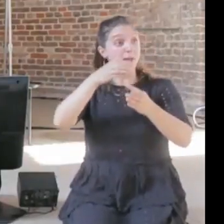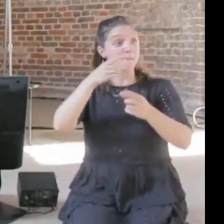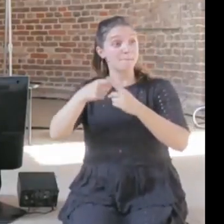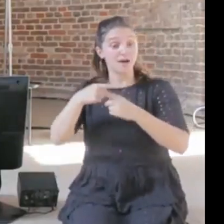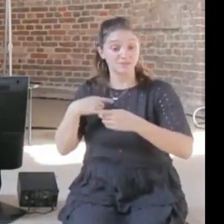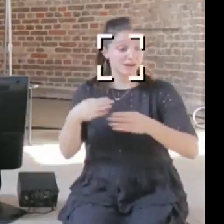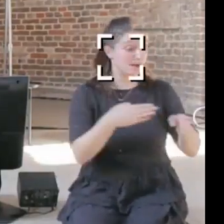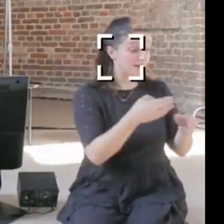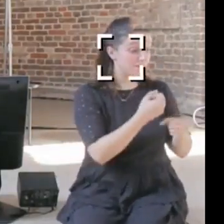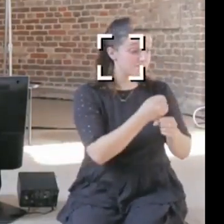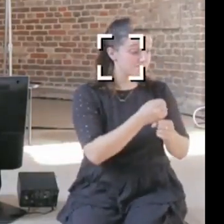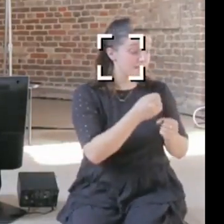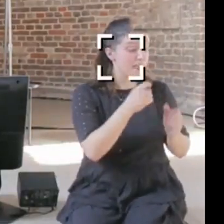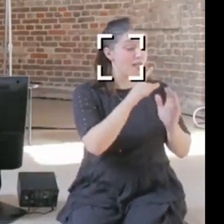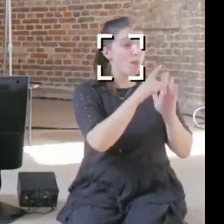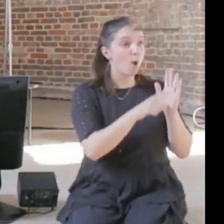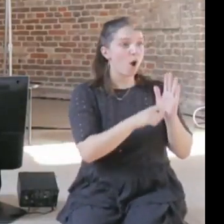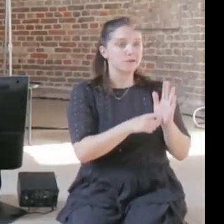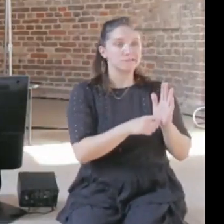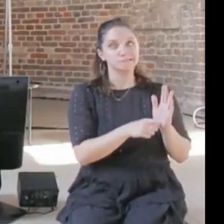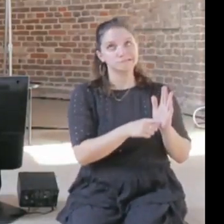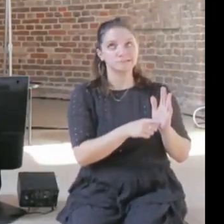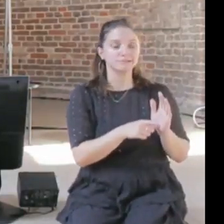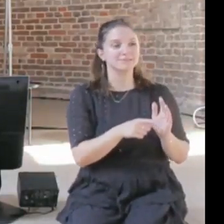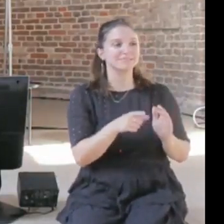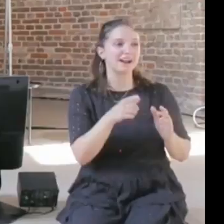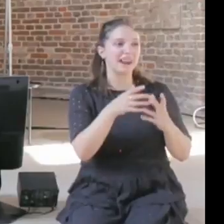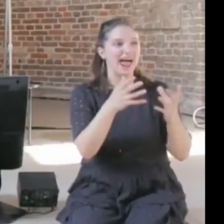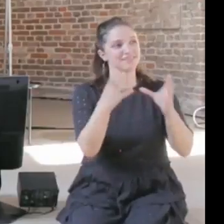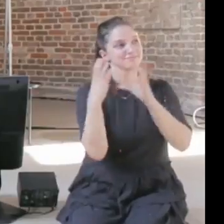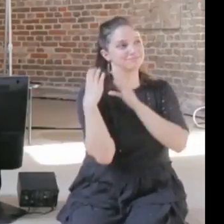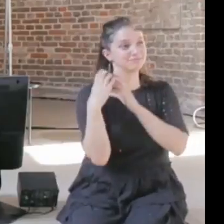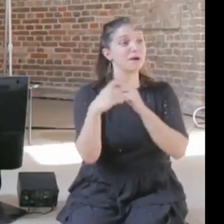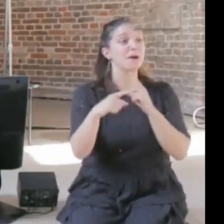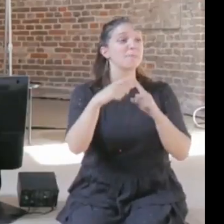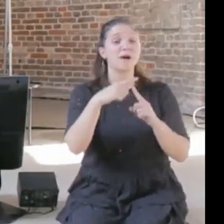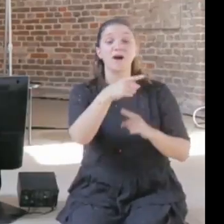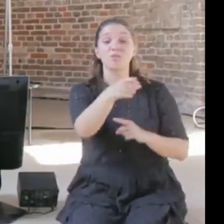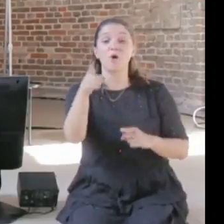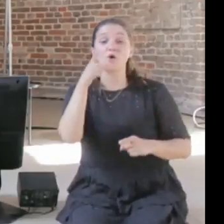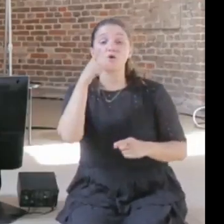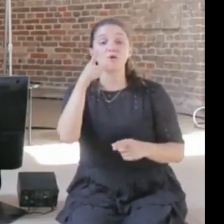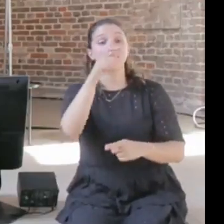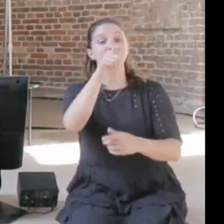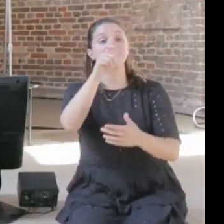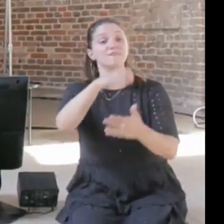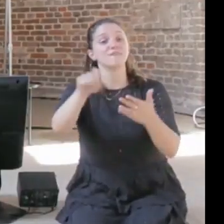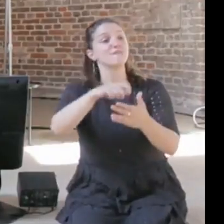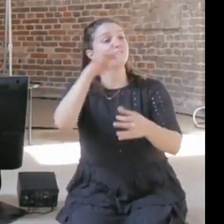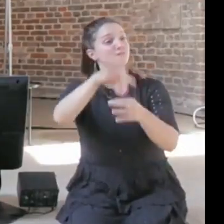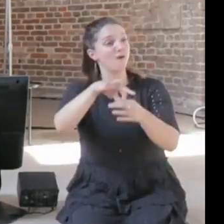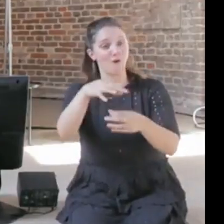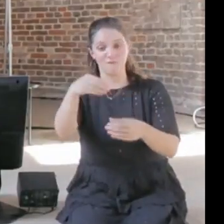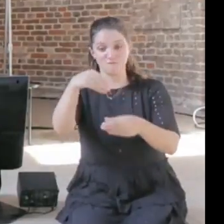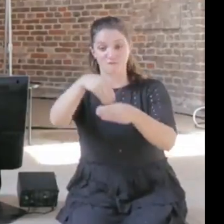about that at all, and I think if this is kind of the goal that we aspire to, that we